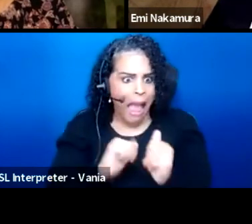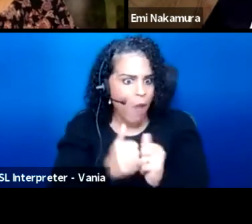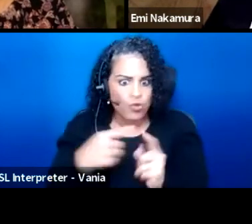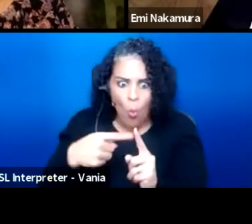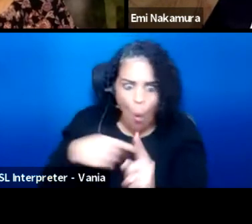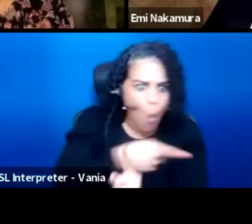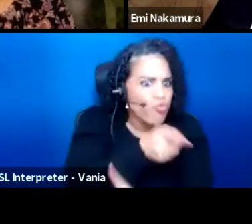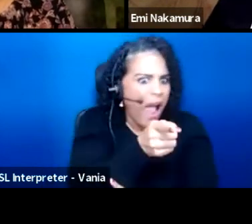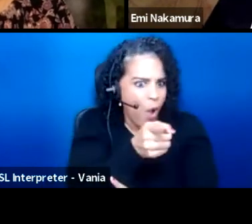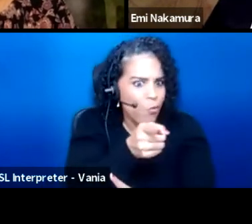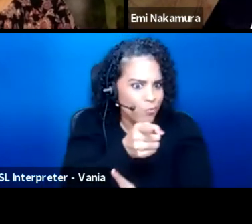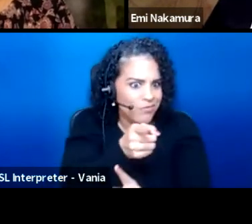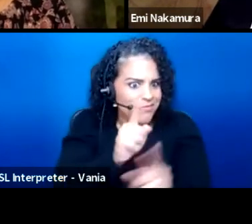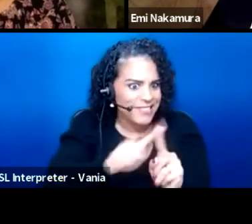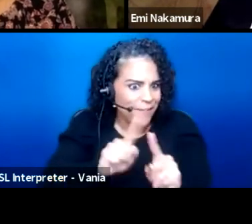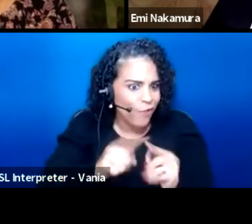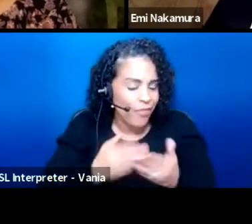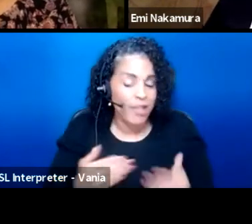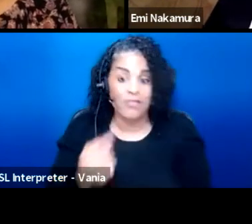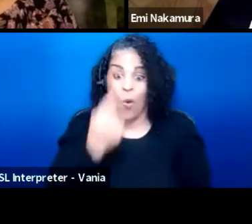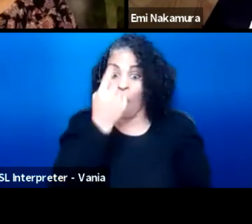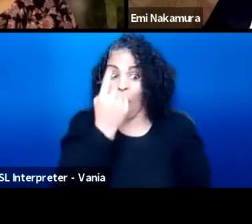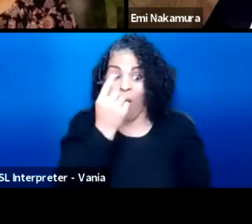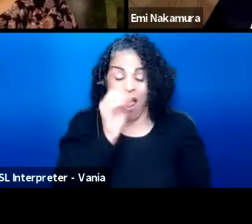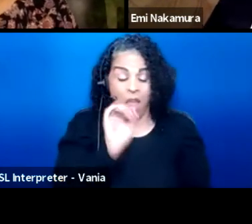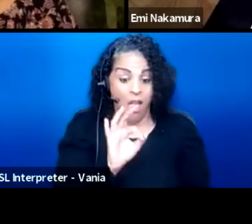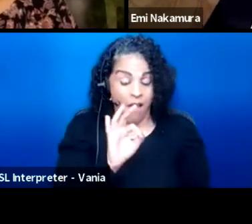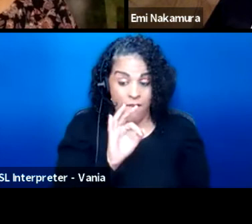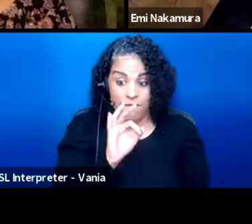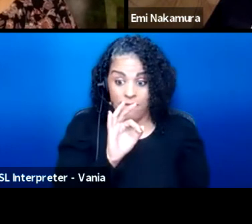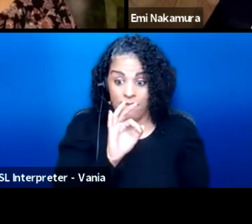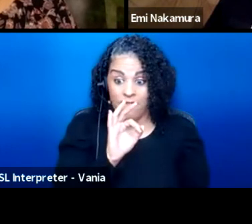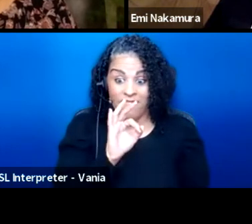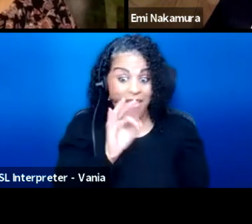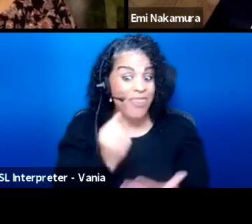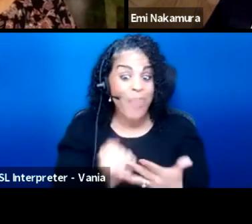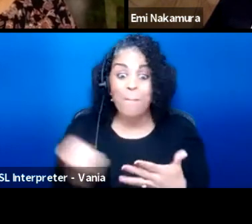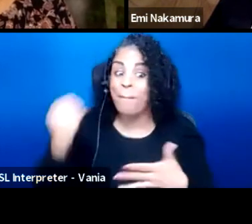So, you know, one of the main things is a lot of people